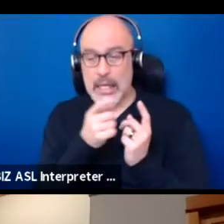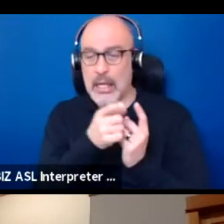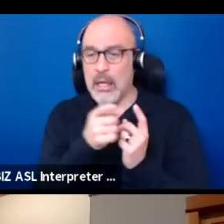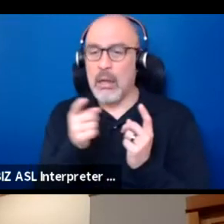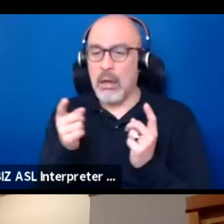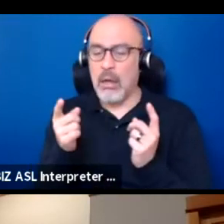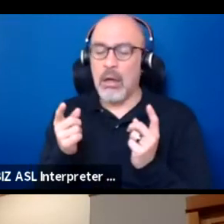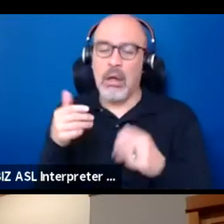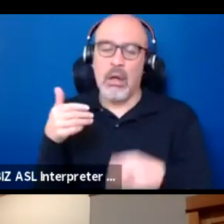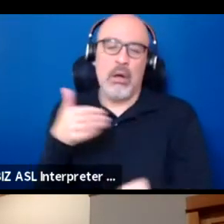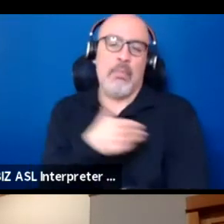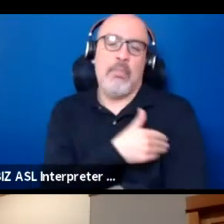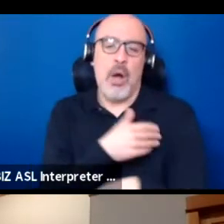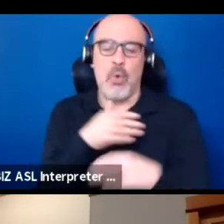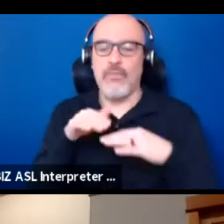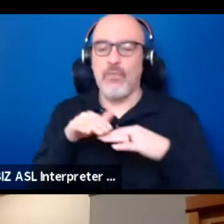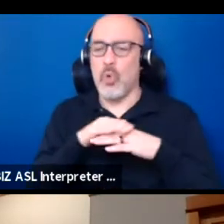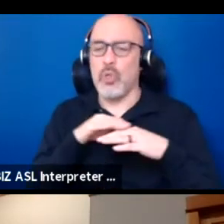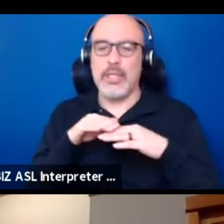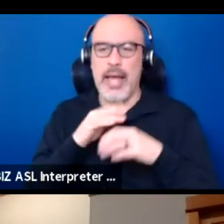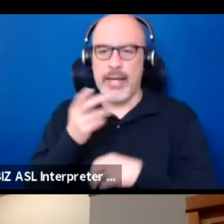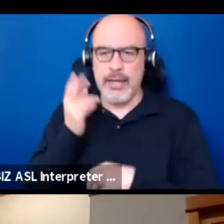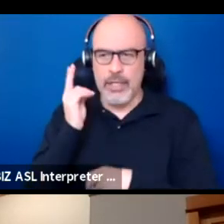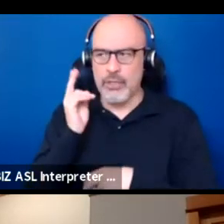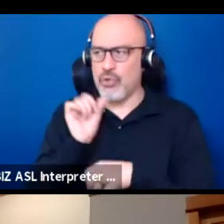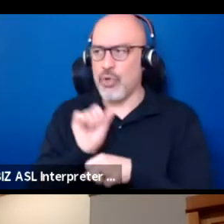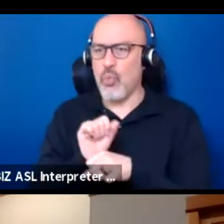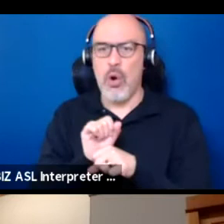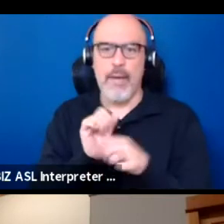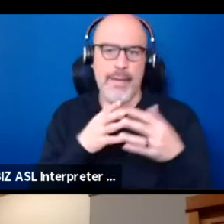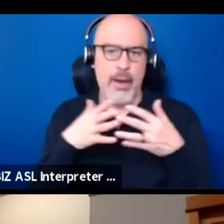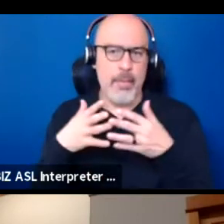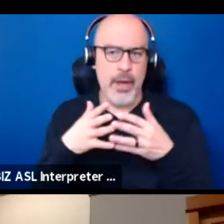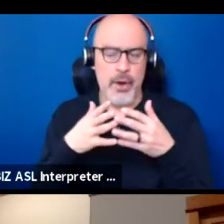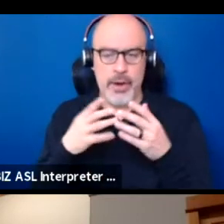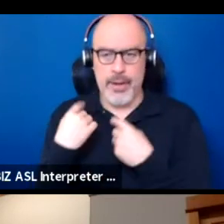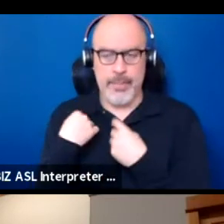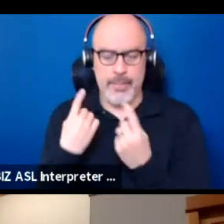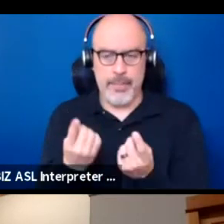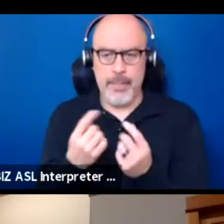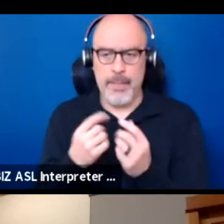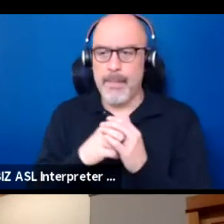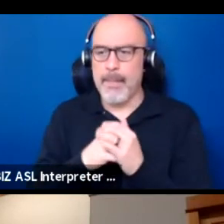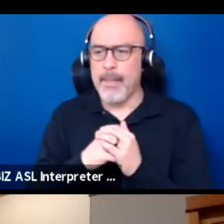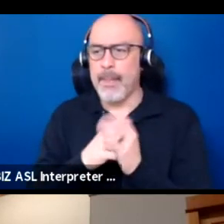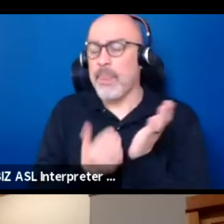native theater history in this country in America, and that again, it's never acknowledged